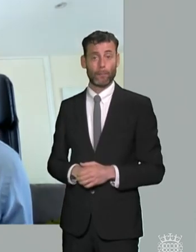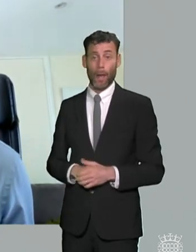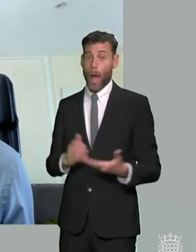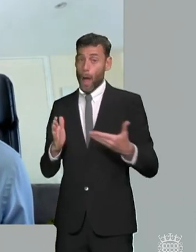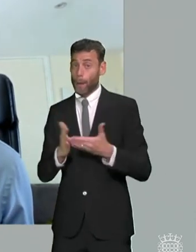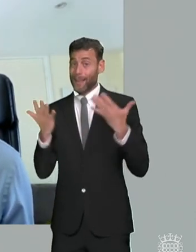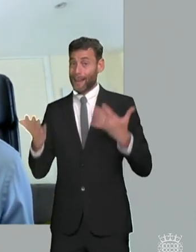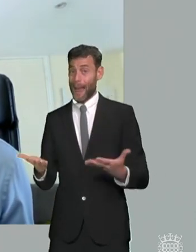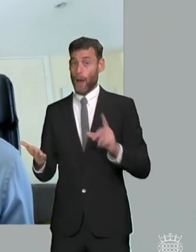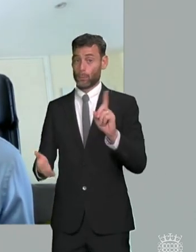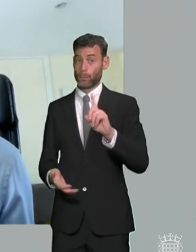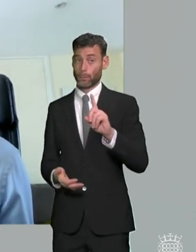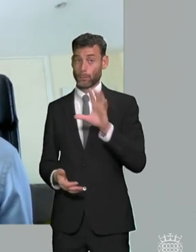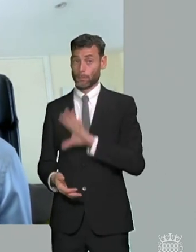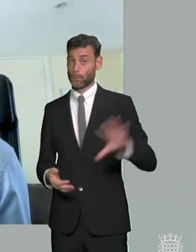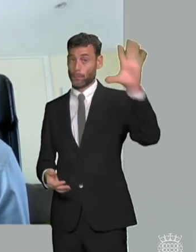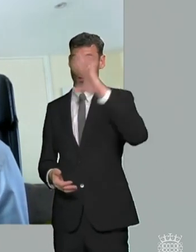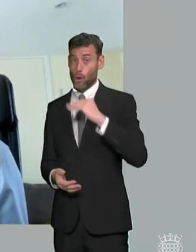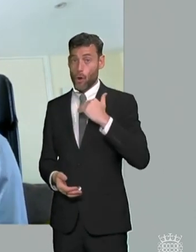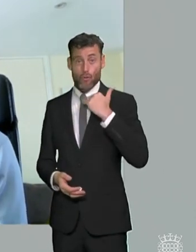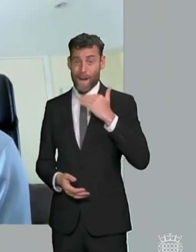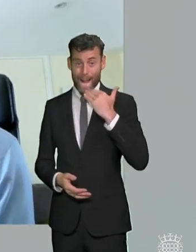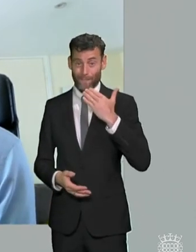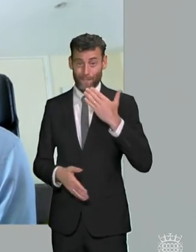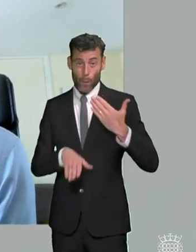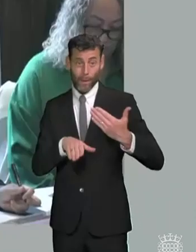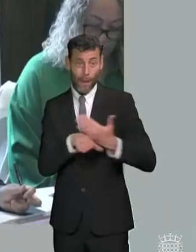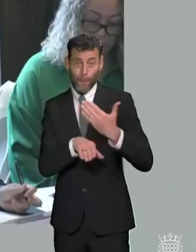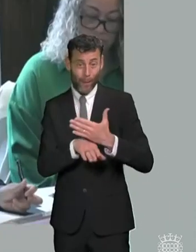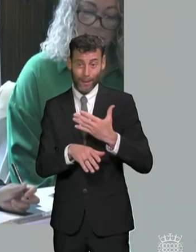wouldn't we want to push this as a strong agenda from from government thank you i'll come to imager